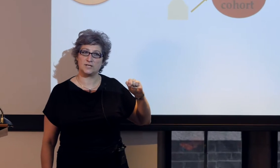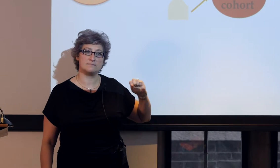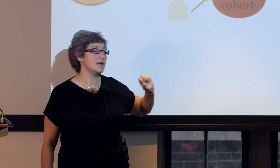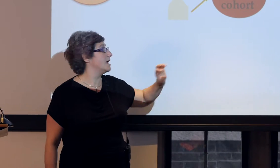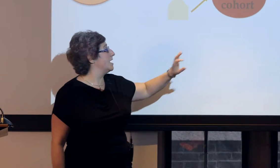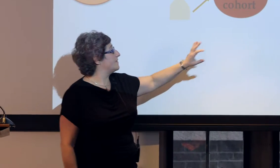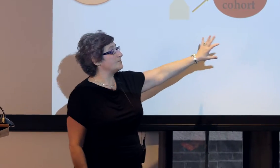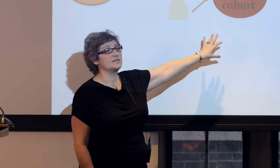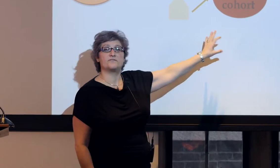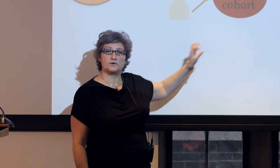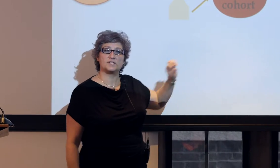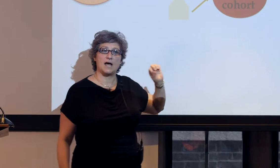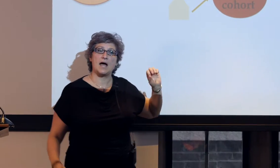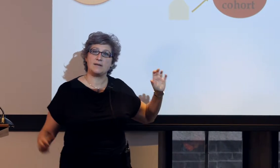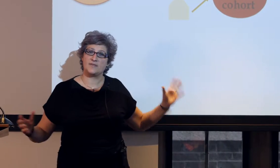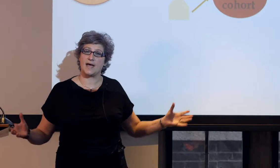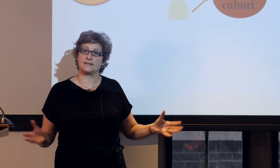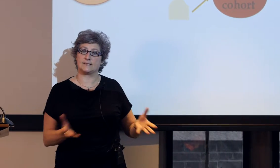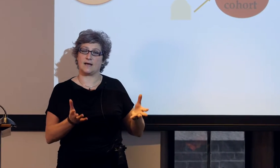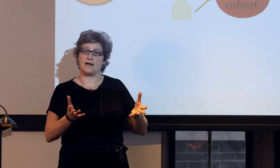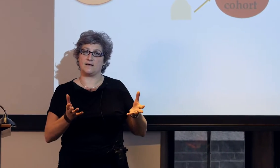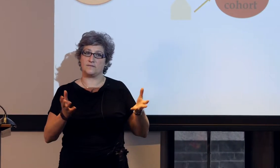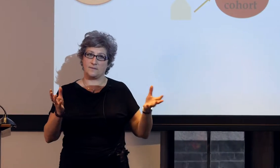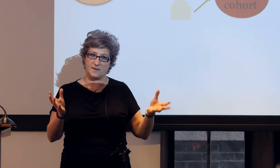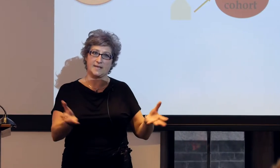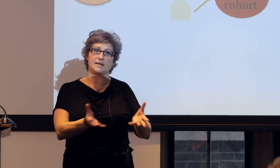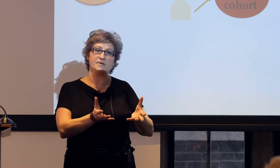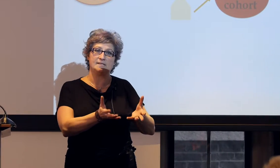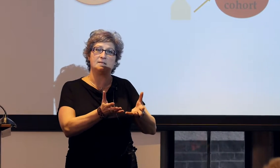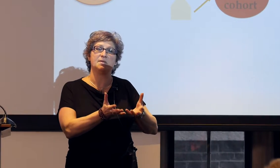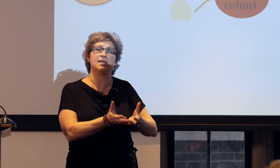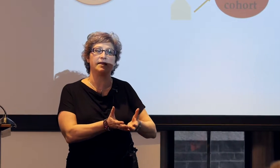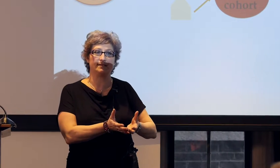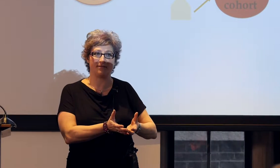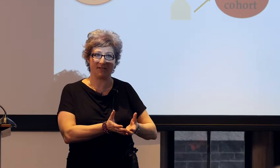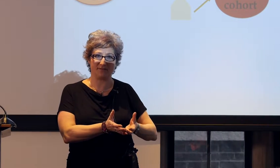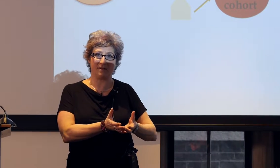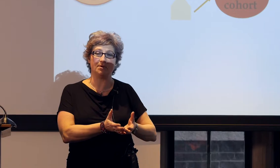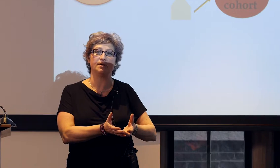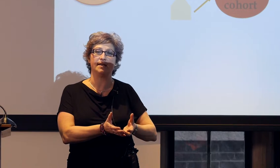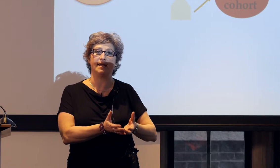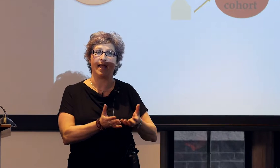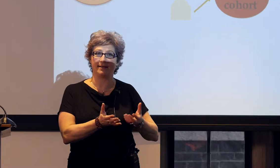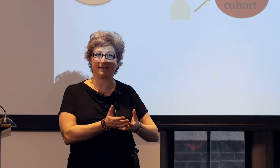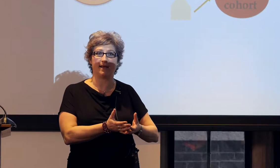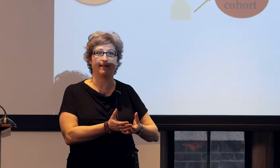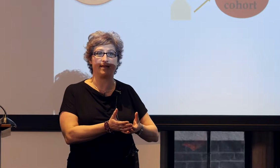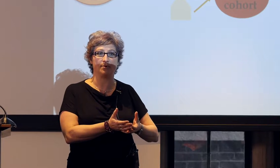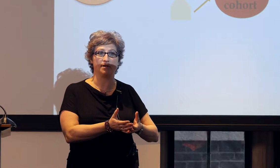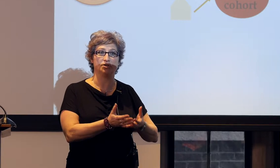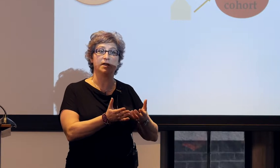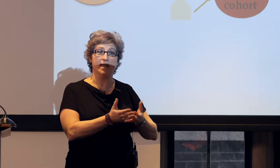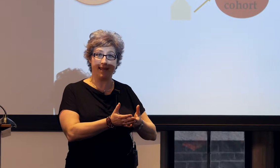that was the first time that we see the beginnings of a deaf community and a sign language